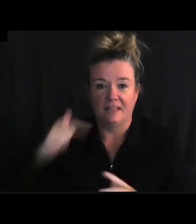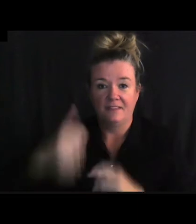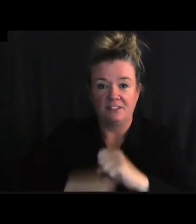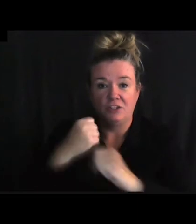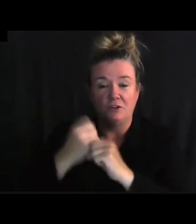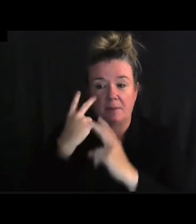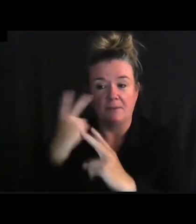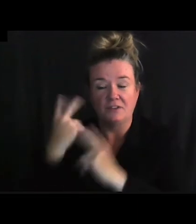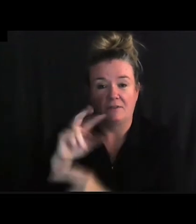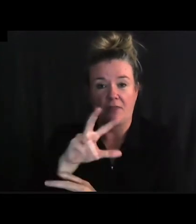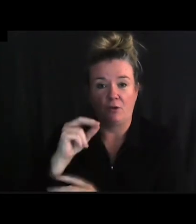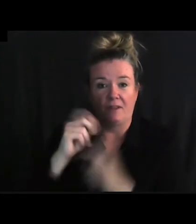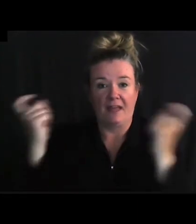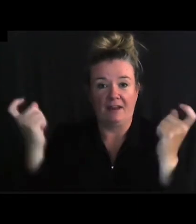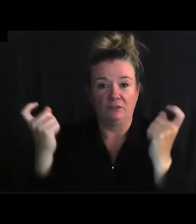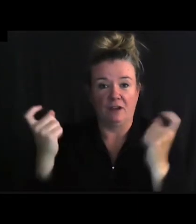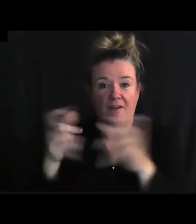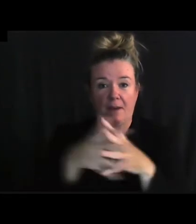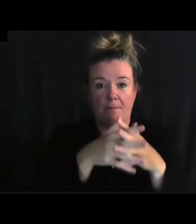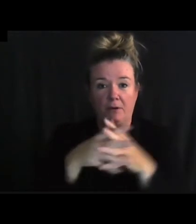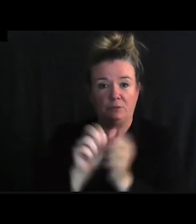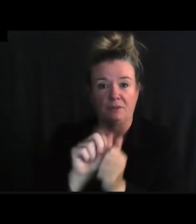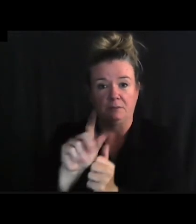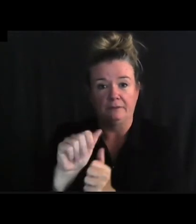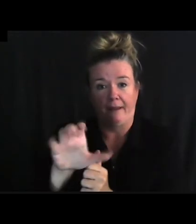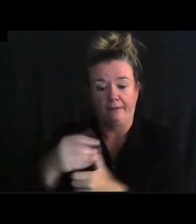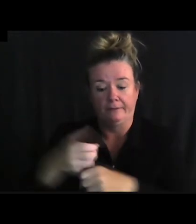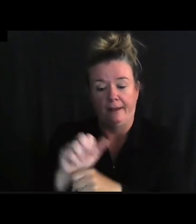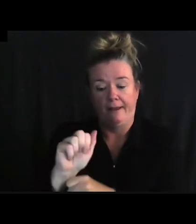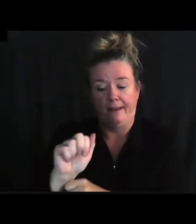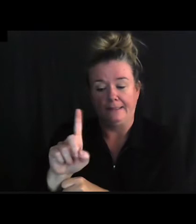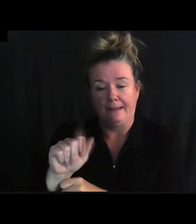This year’s commemoration of the 30th Anniversary of the American’s with Disabilities Act